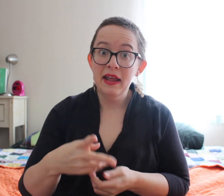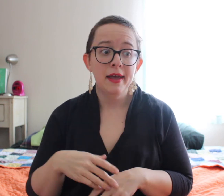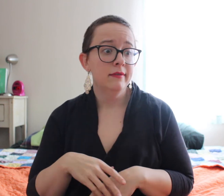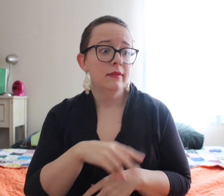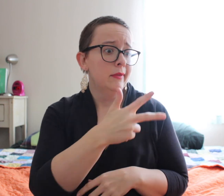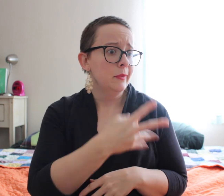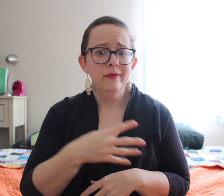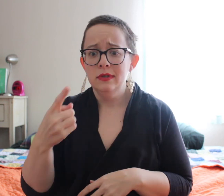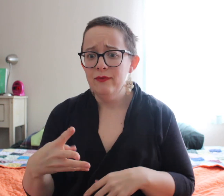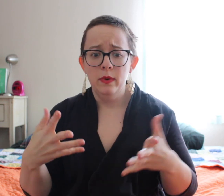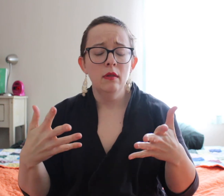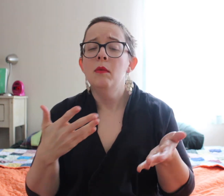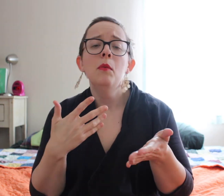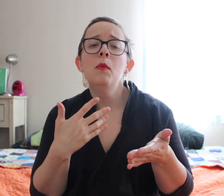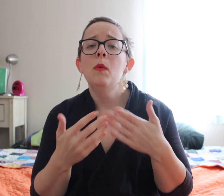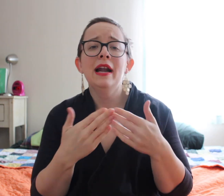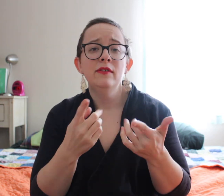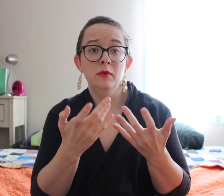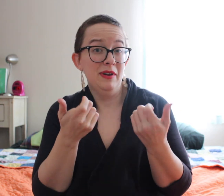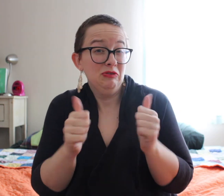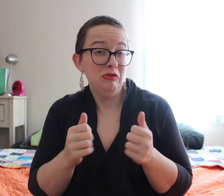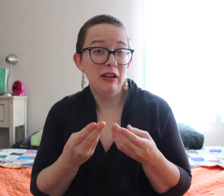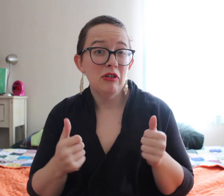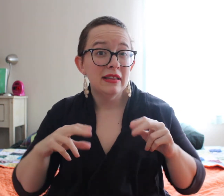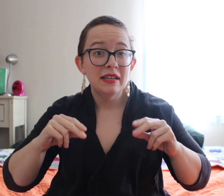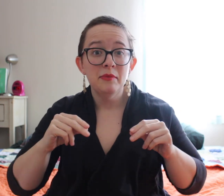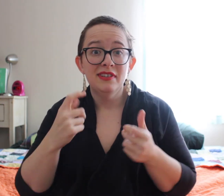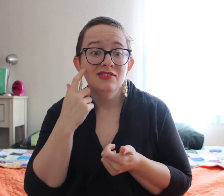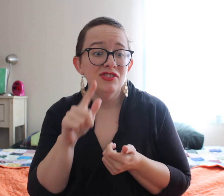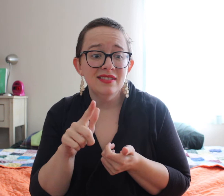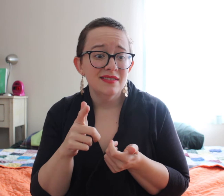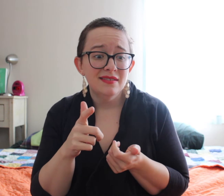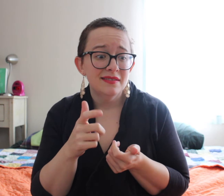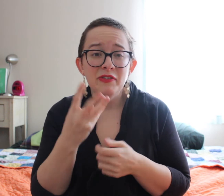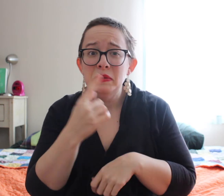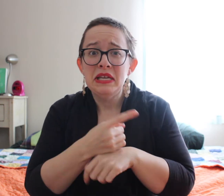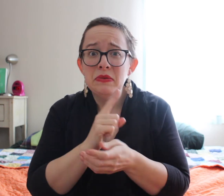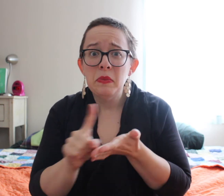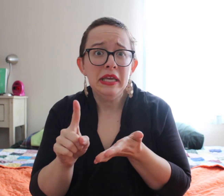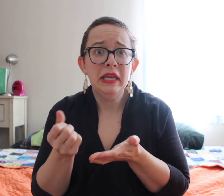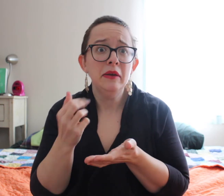if you feel you want to do half and half, 3/4 and 1/4, whatever you want to do, just try your best a cloth diaper.